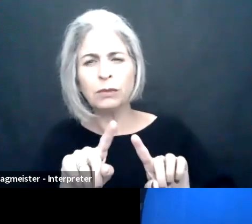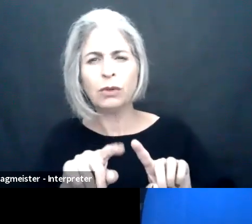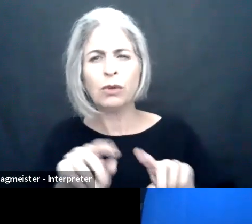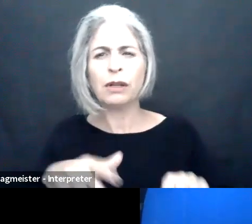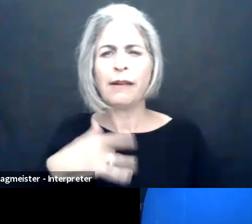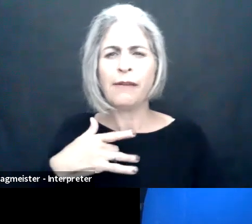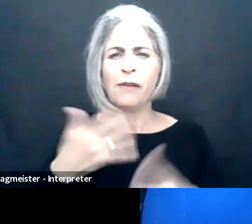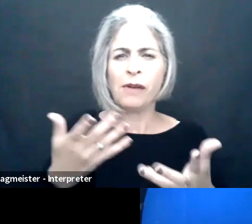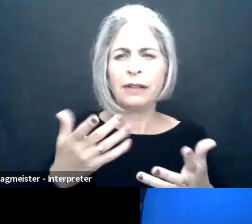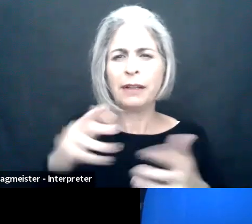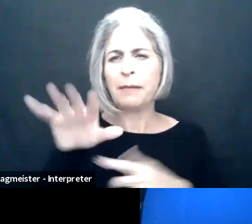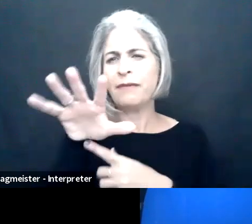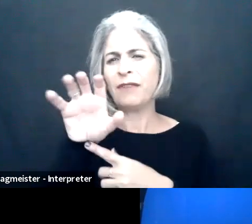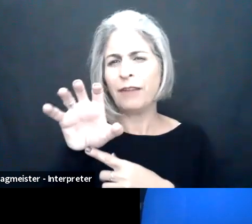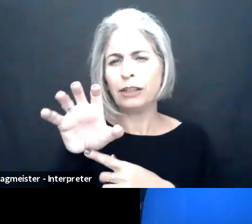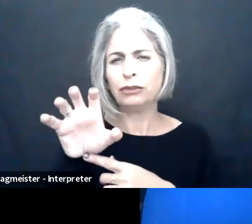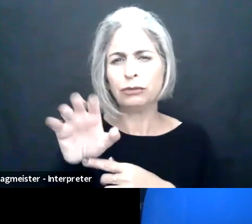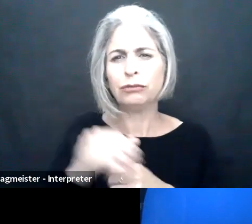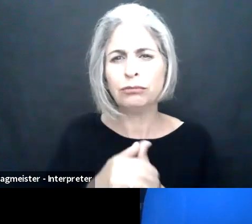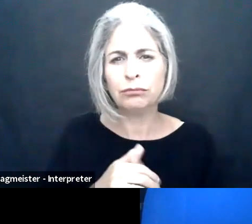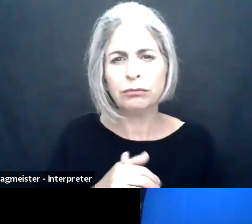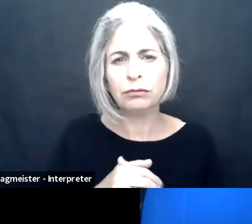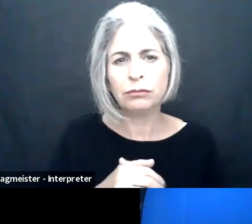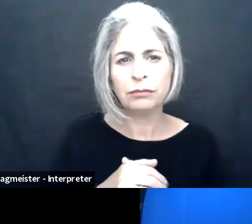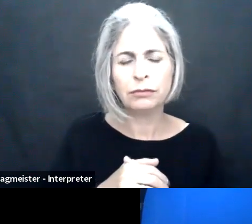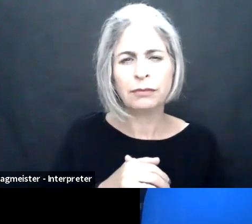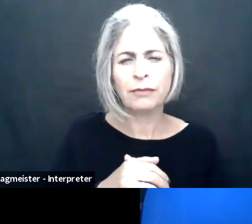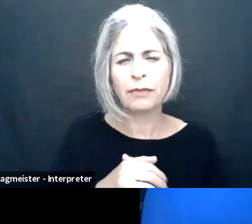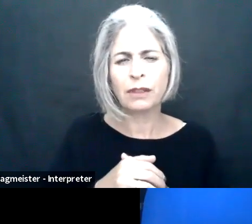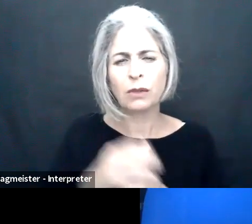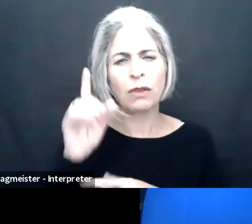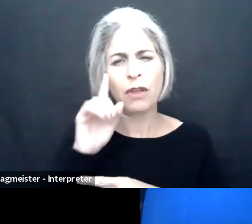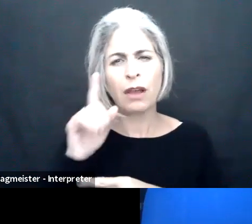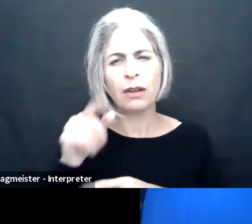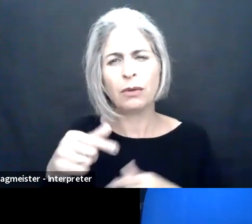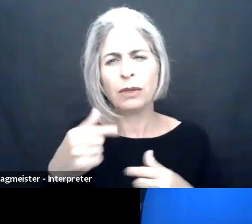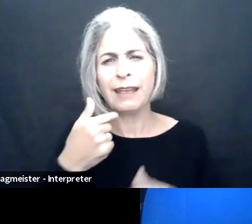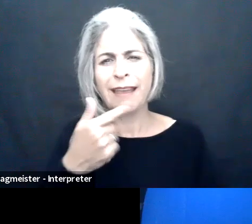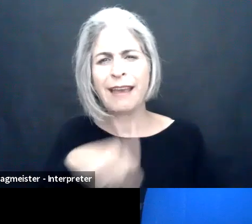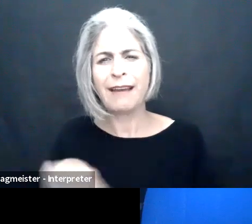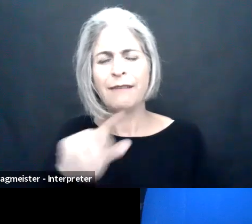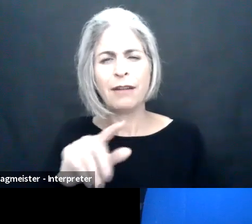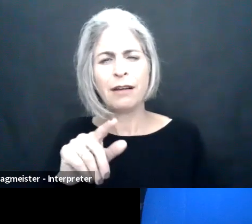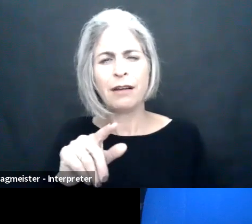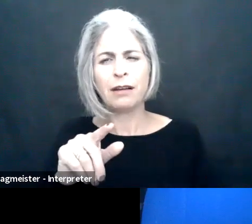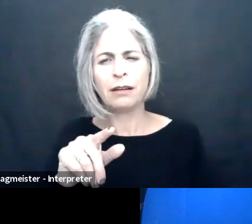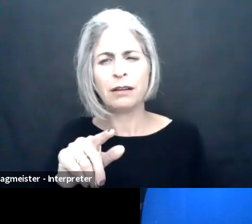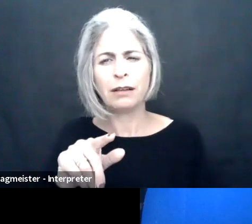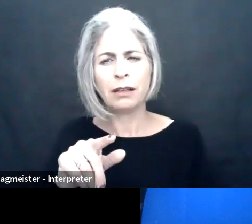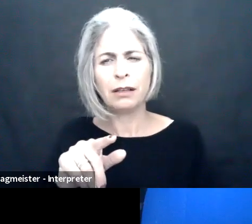many of you responded. Which we sent when we had about 500 respondents.